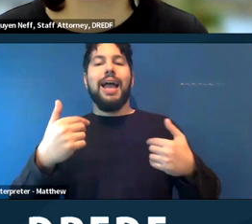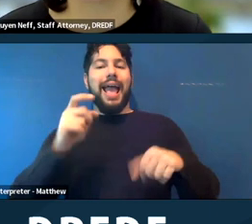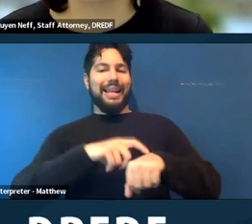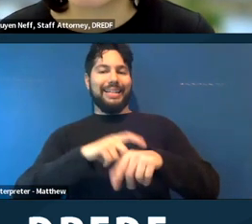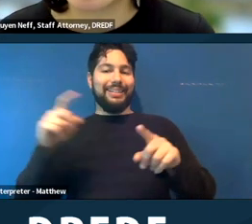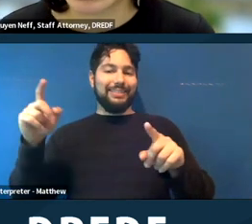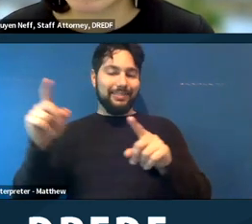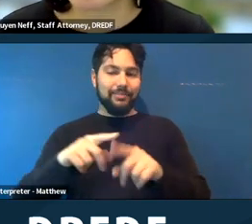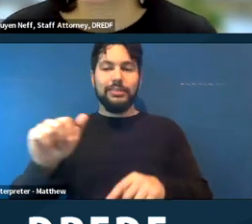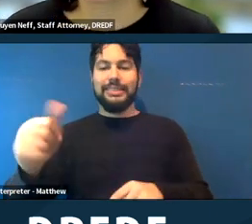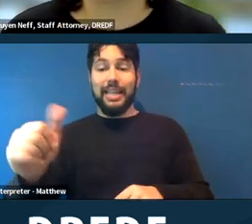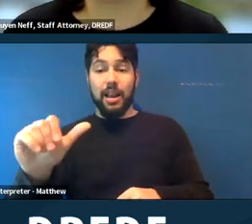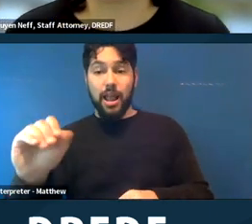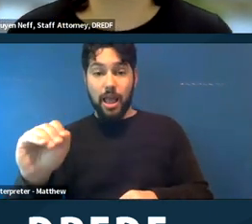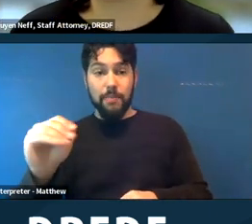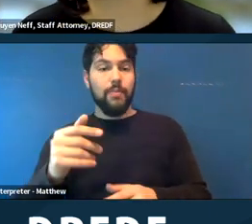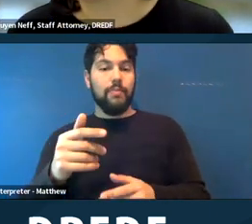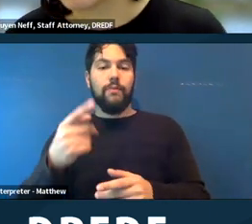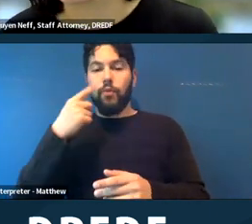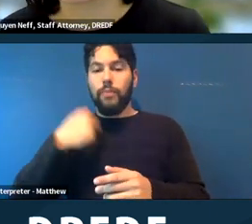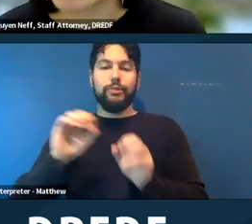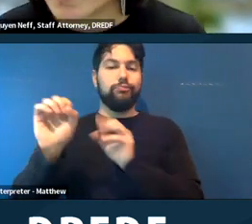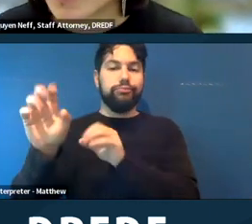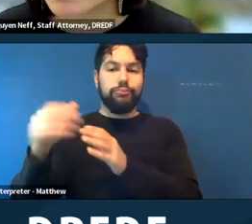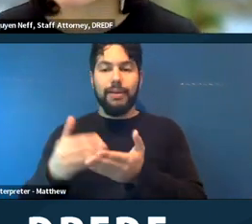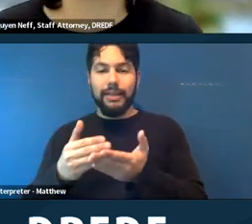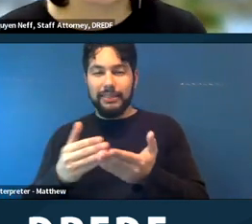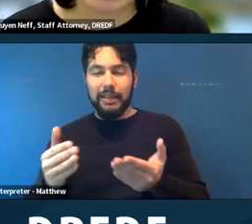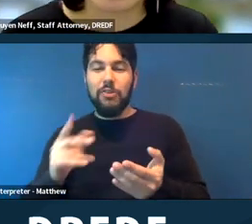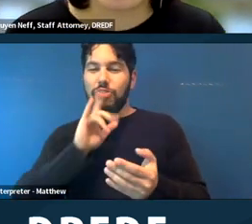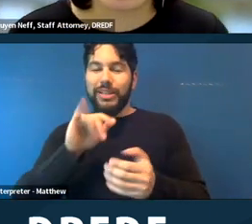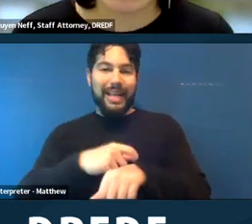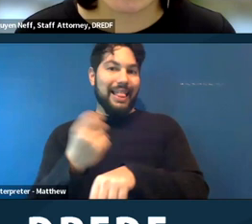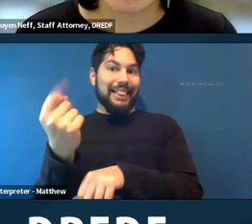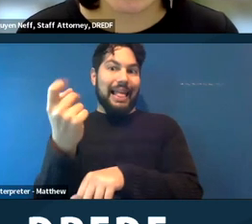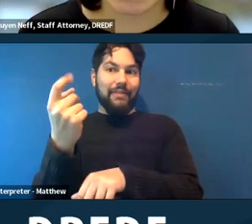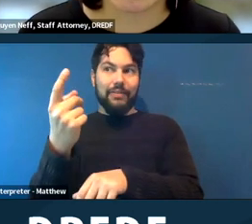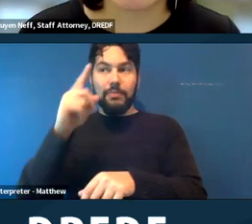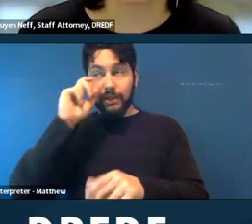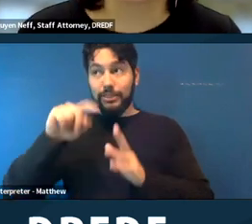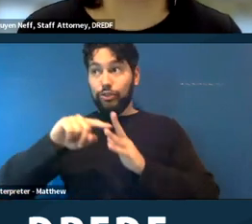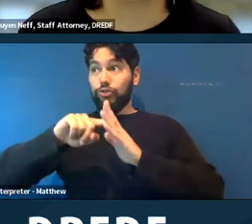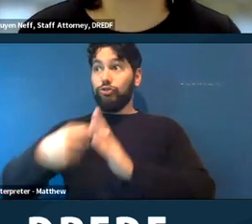to move my belongings, or probably 11 a.m., if they can start moving their belongings at 10 a.m.,